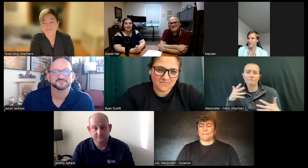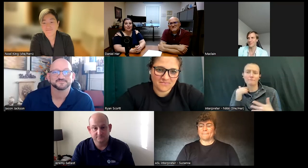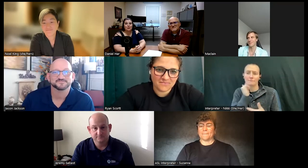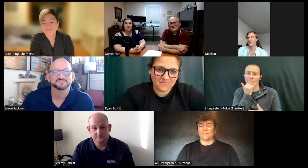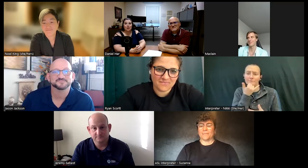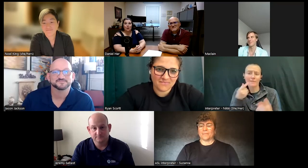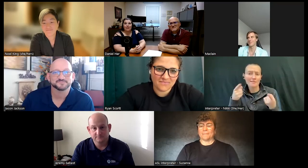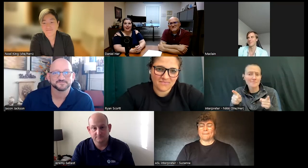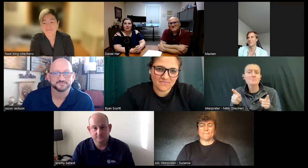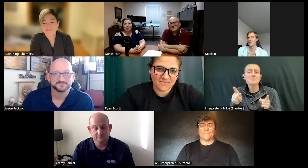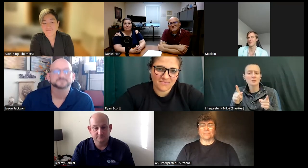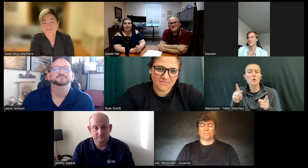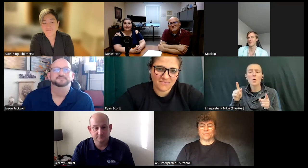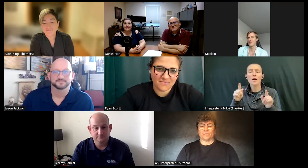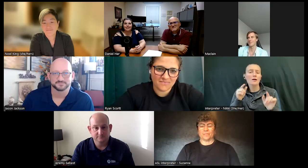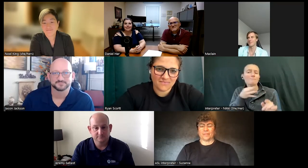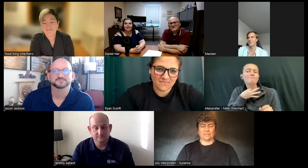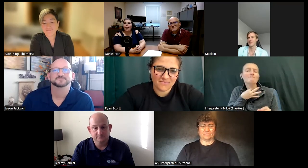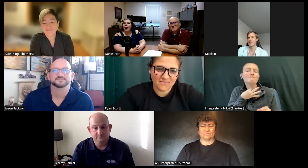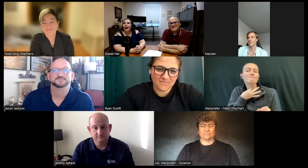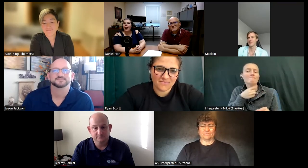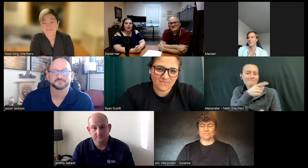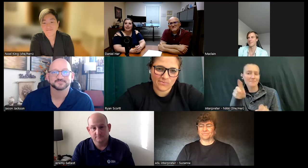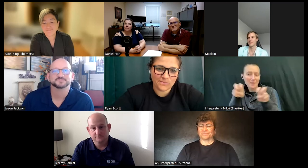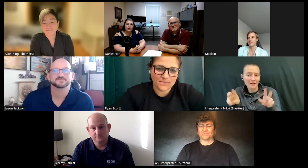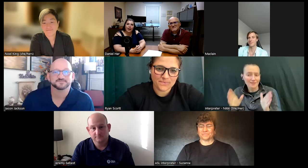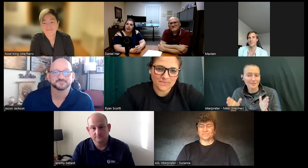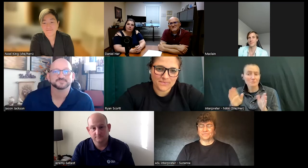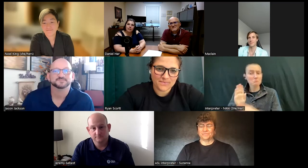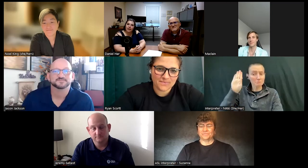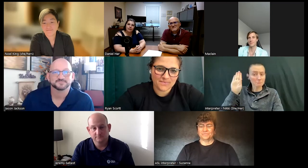to do a show of hands with the panelists how many of you had made mistakes in